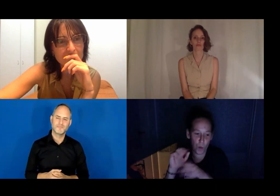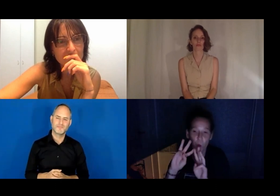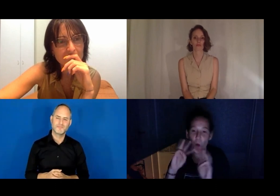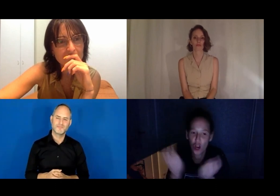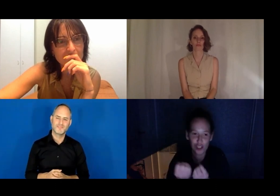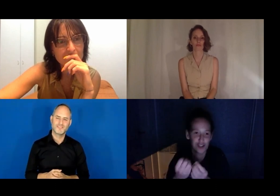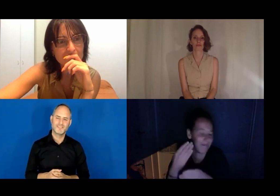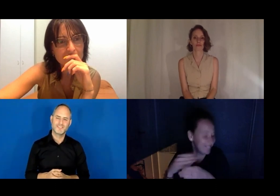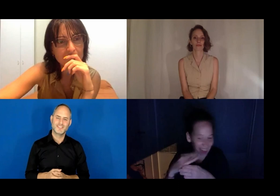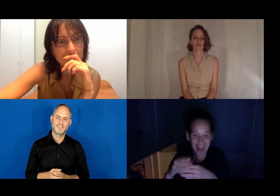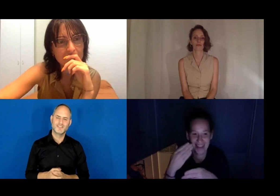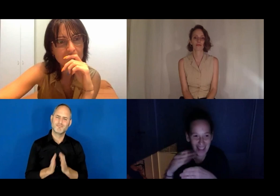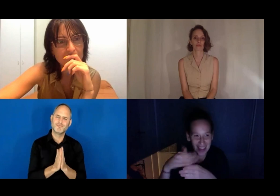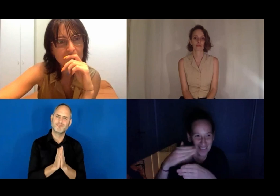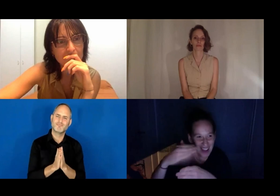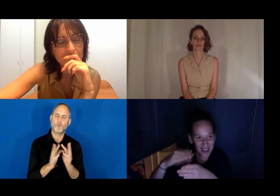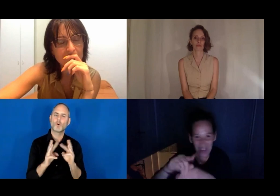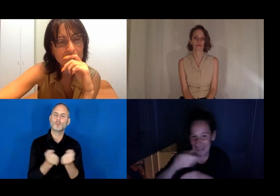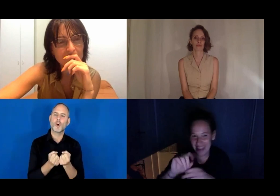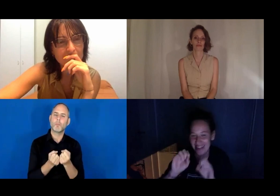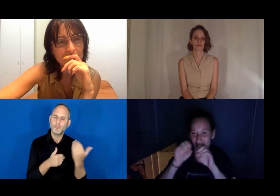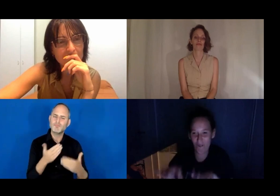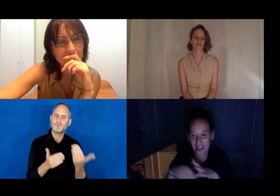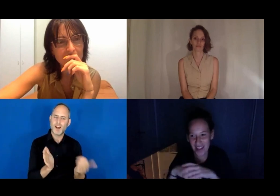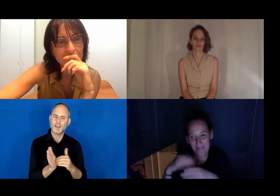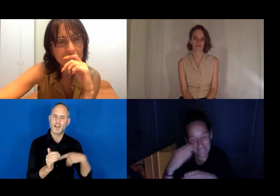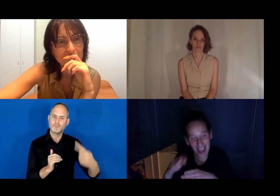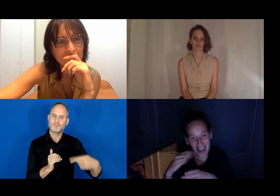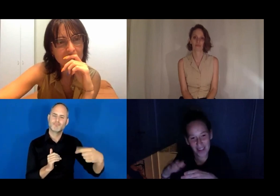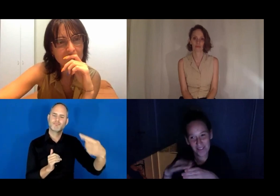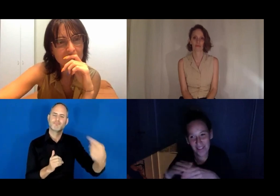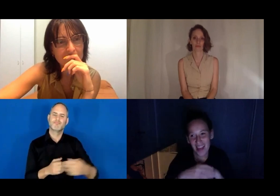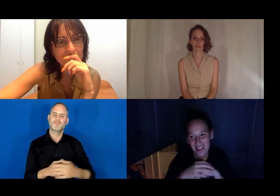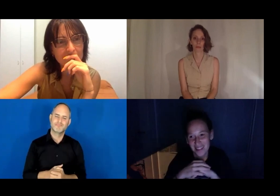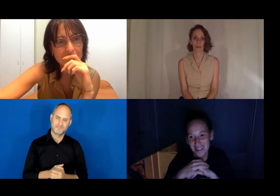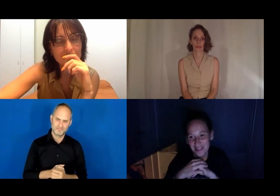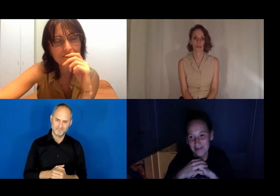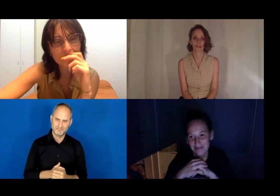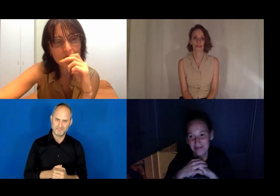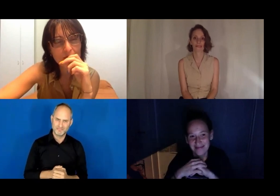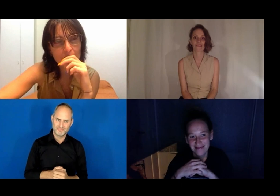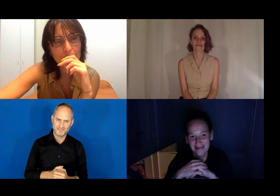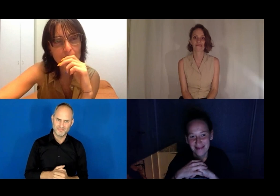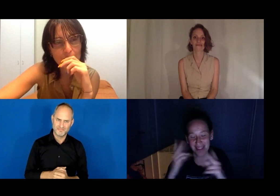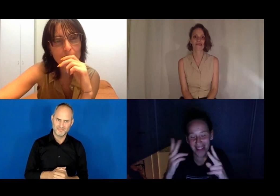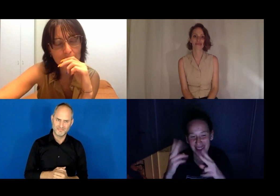But again, thank you so much for this amazing workshop. It really helps me not to give up and keep pursuing the dream.